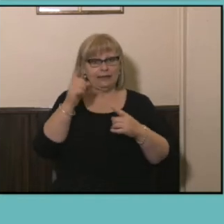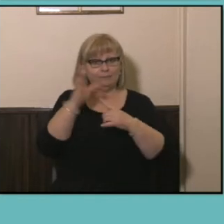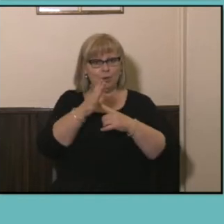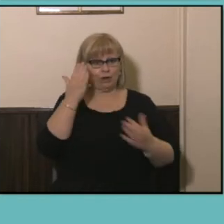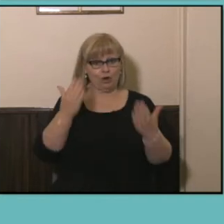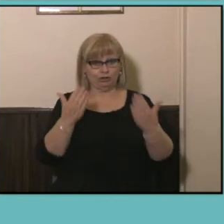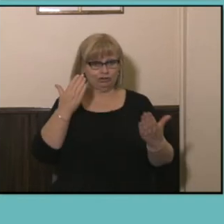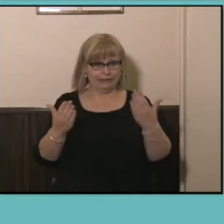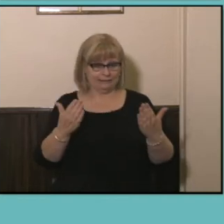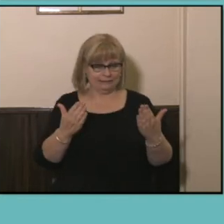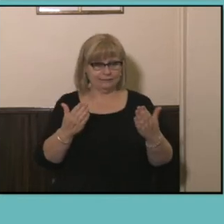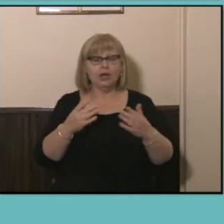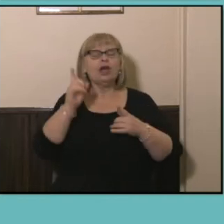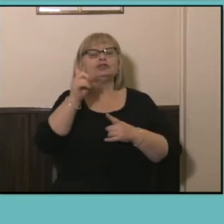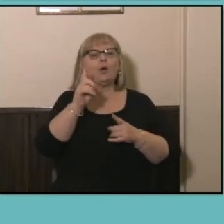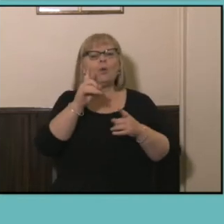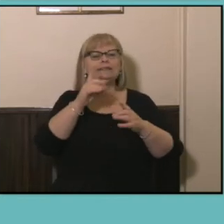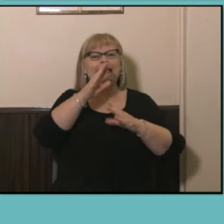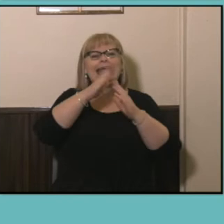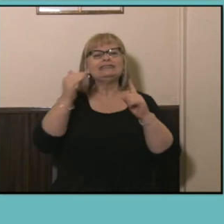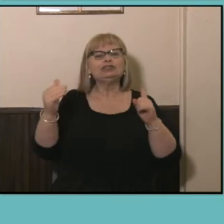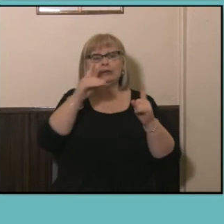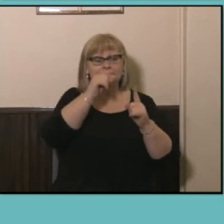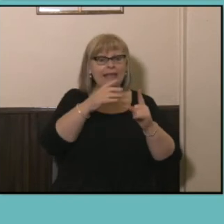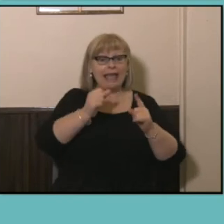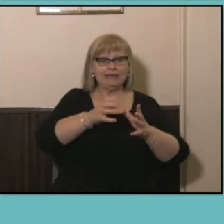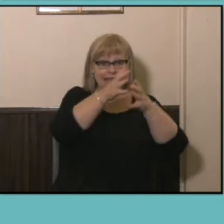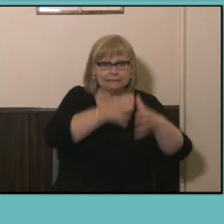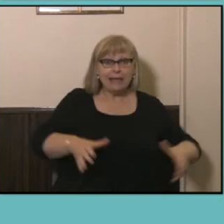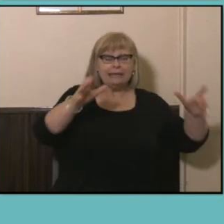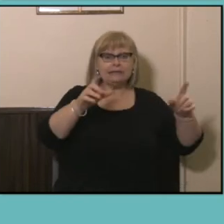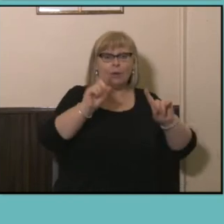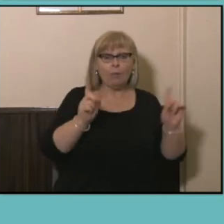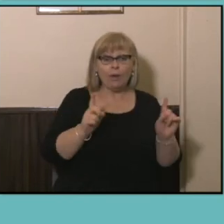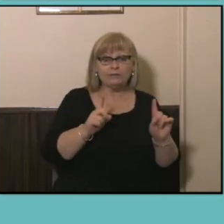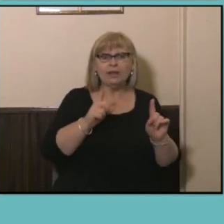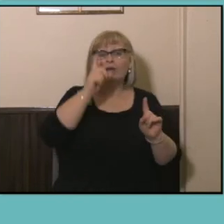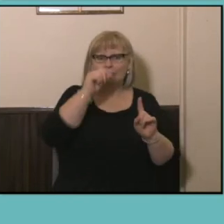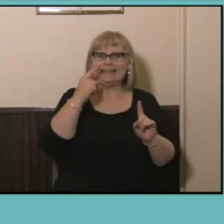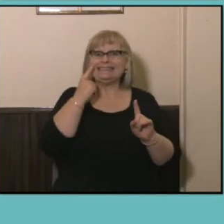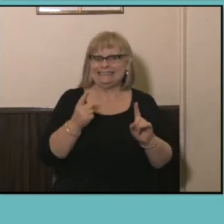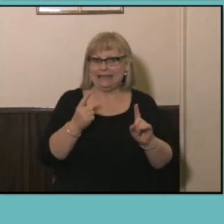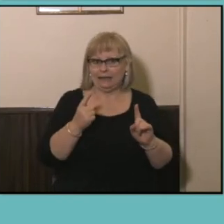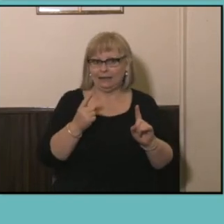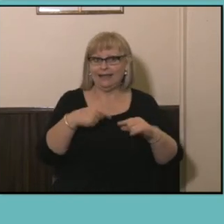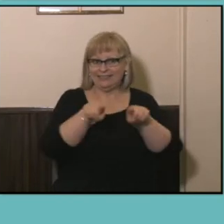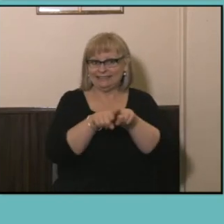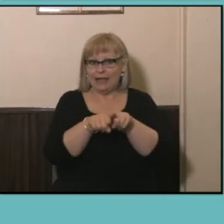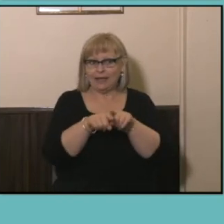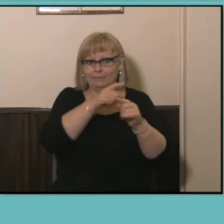industries that are expanding that we can see in the Census Data, are the industries that we see expanding across the suite of labor